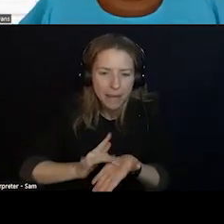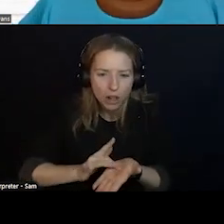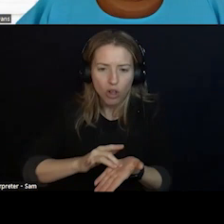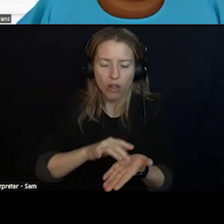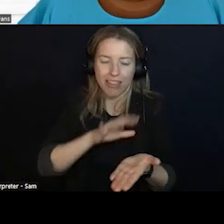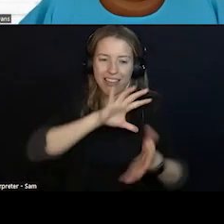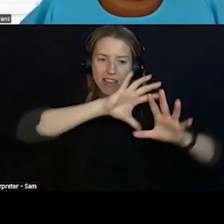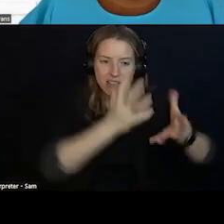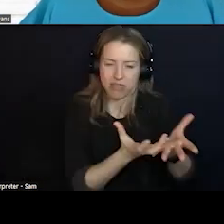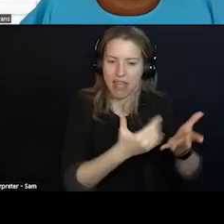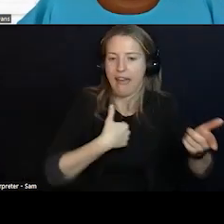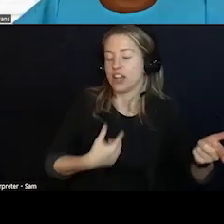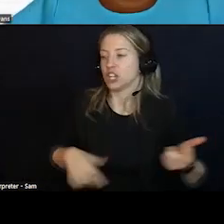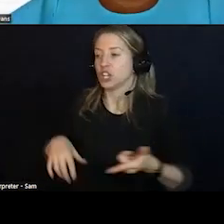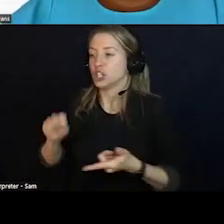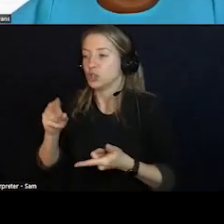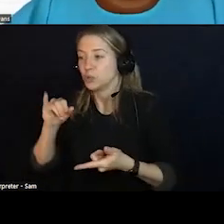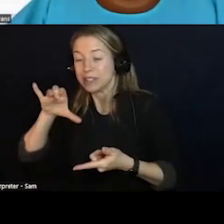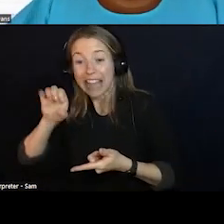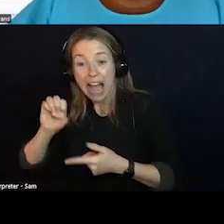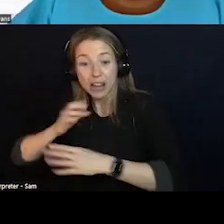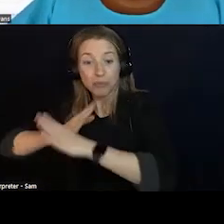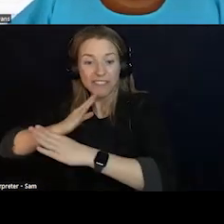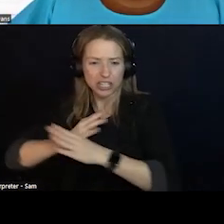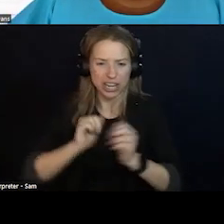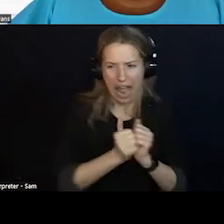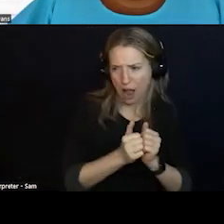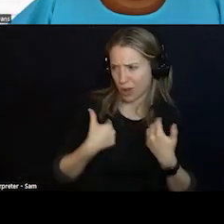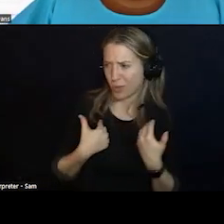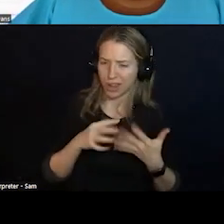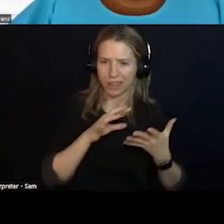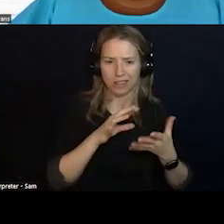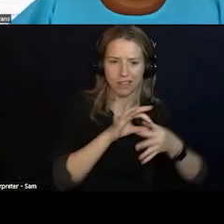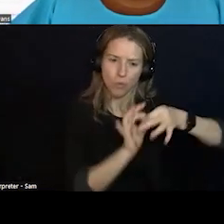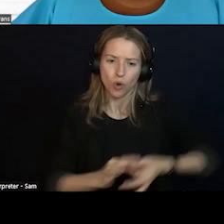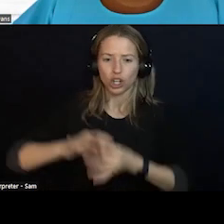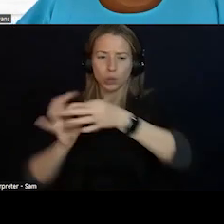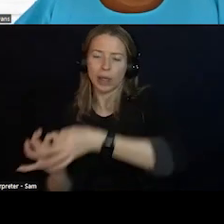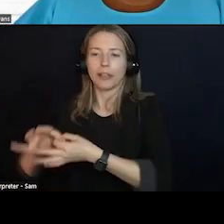THE SYSTEMS HAVE WHAT THEY NEED. IT IS A BIT OF A SLIDE SET FOR YOU ALL HERE.